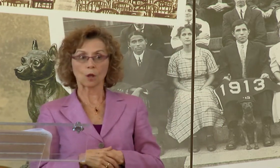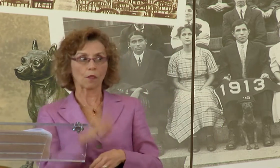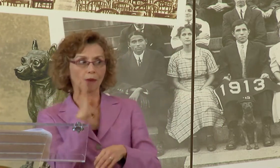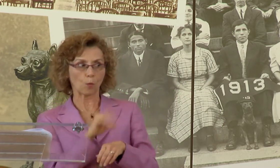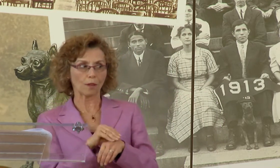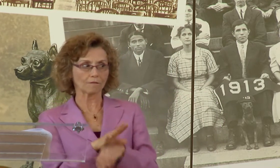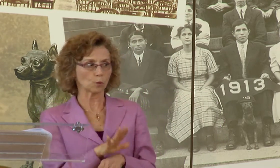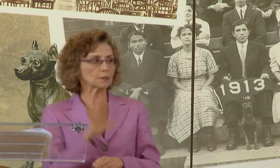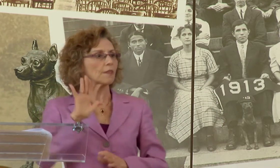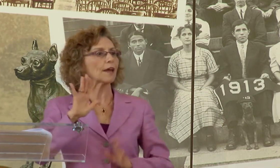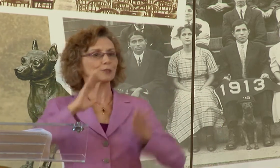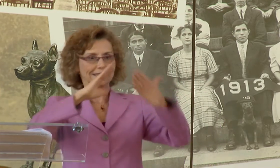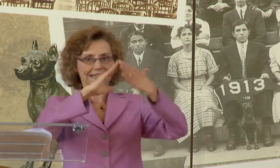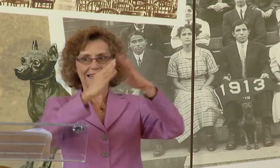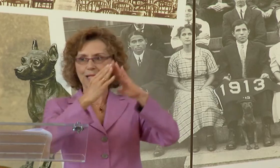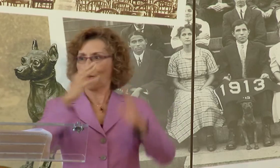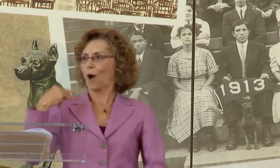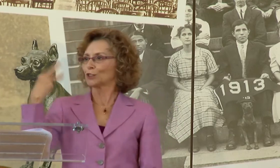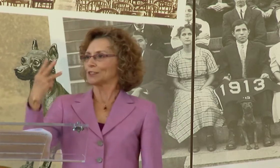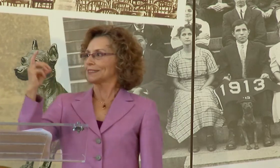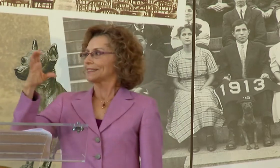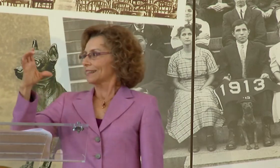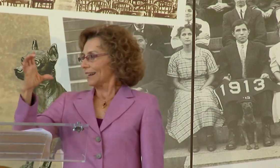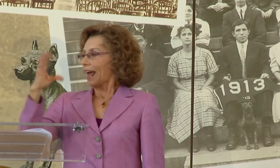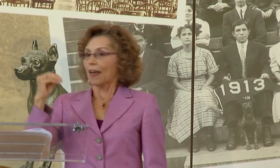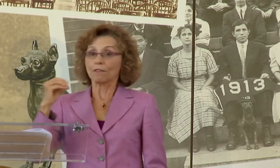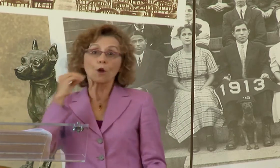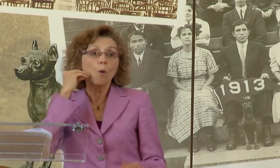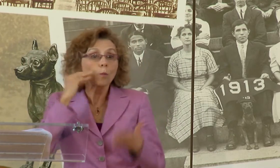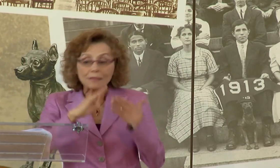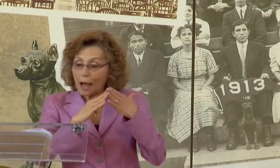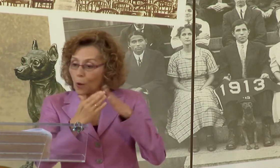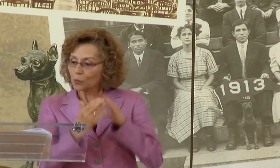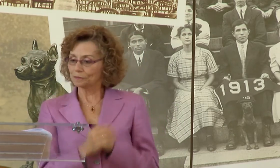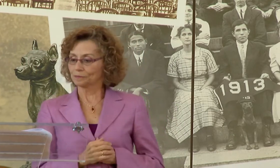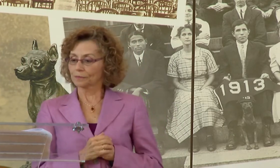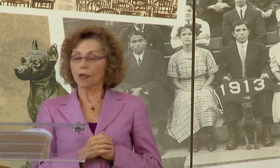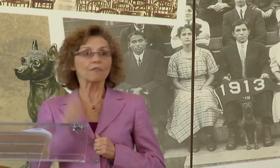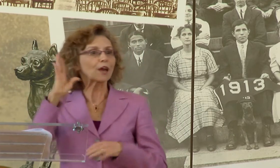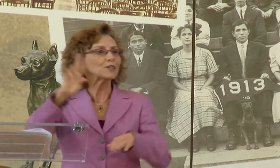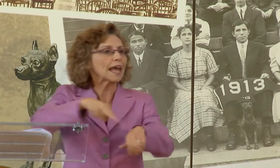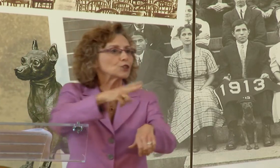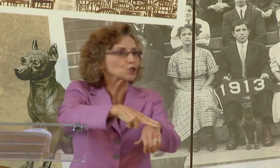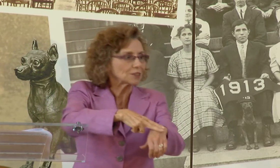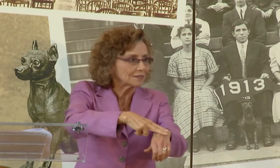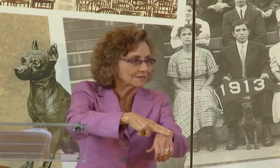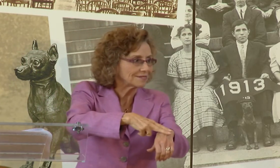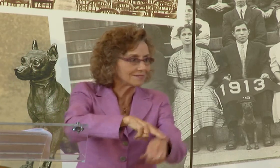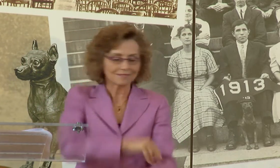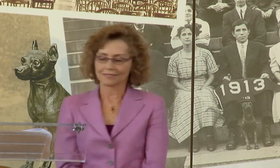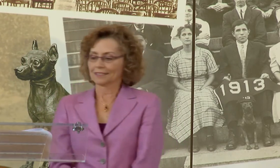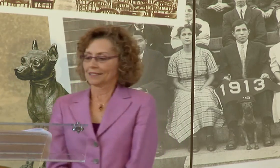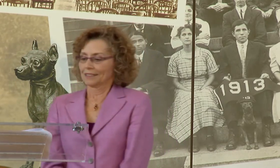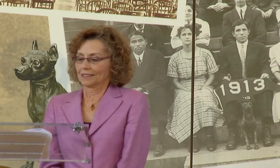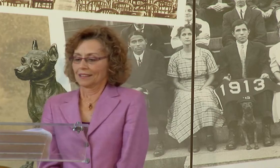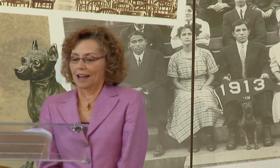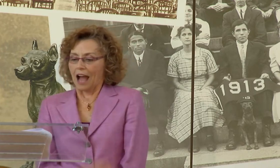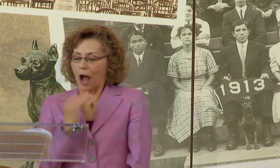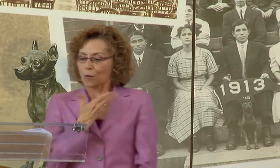D.C. AND THEY WILL INFLUENCE THE GREATER CITY OF D.C. AND SURROUNDING COMMUNITIES.